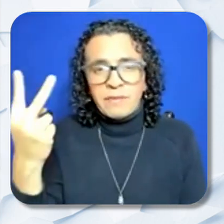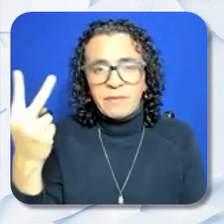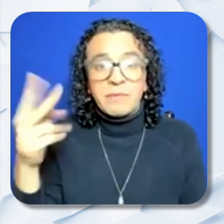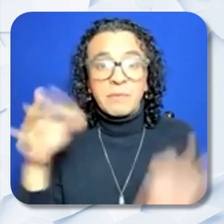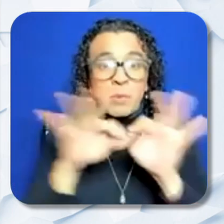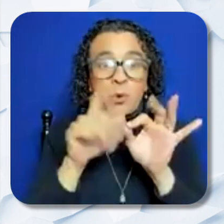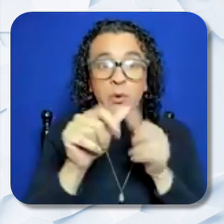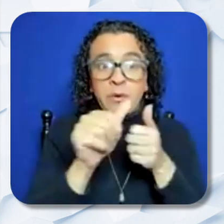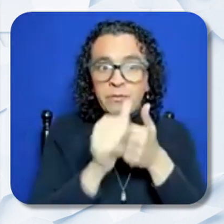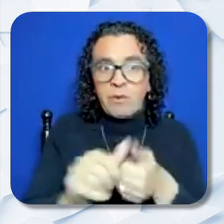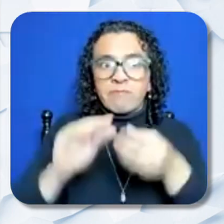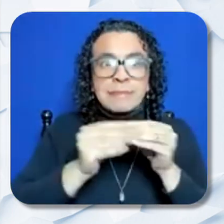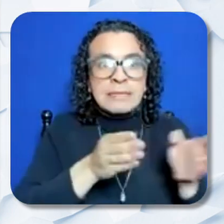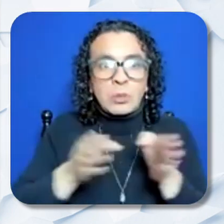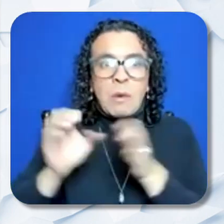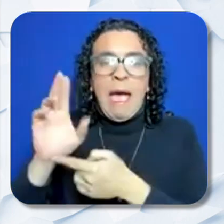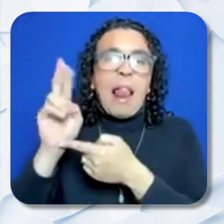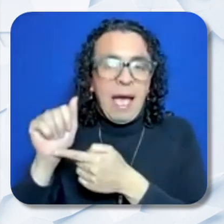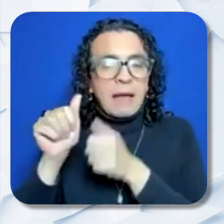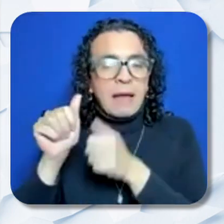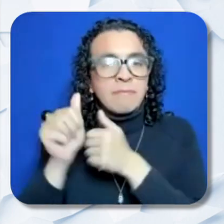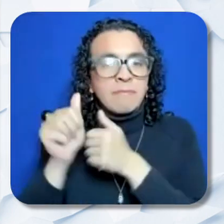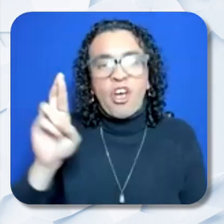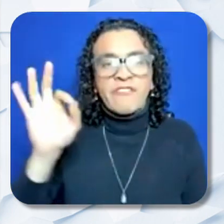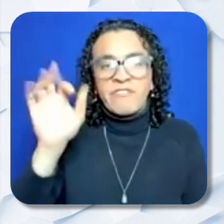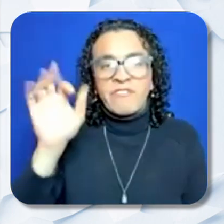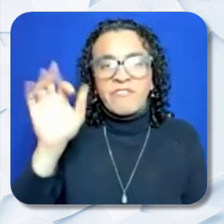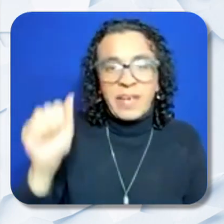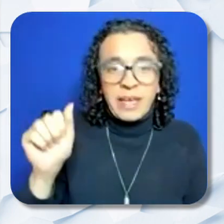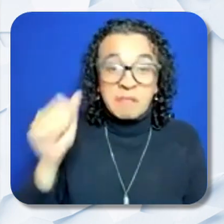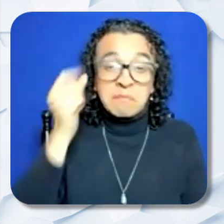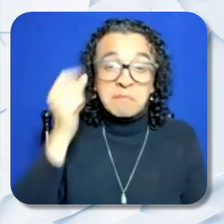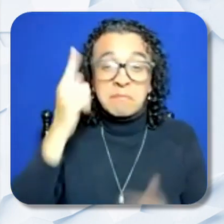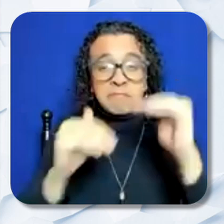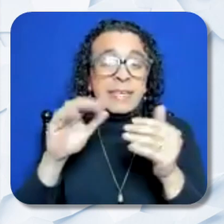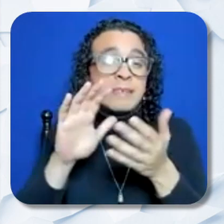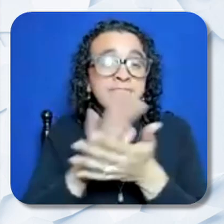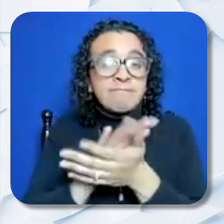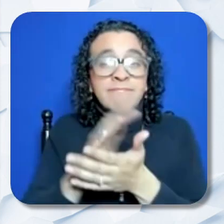The application narrative is limited to 15 pages, 1 MB, formatted to one-inch margins.